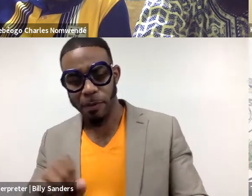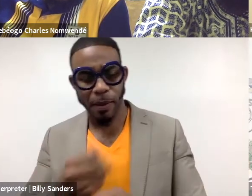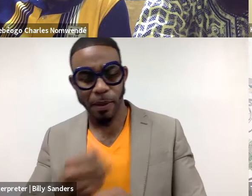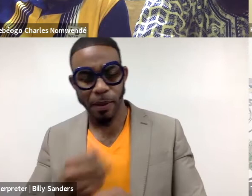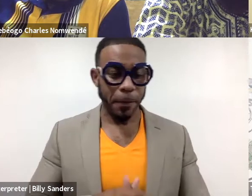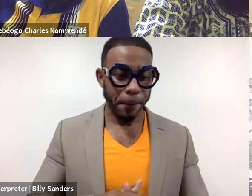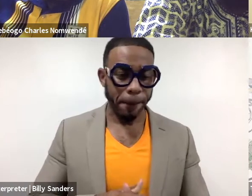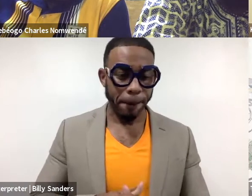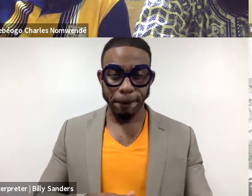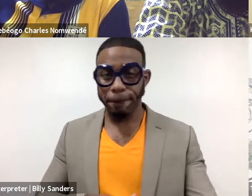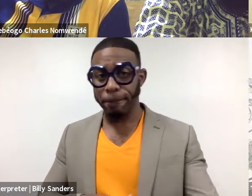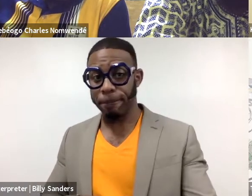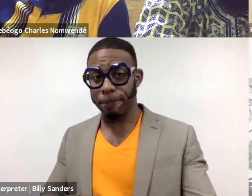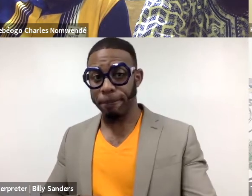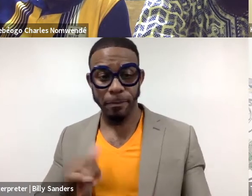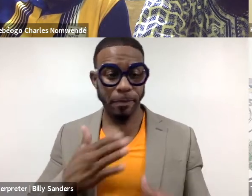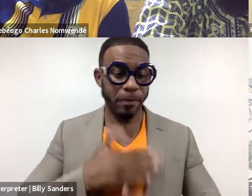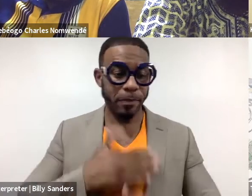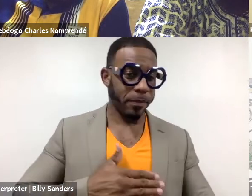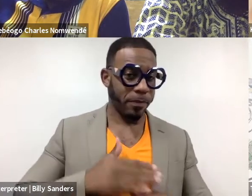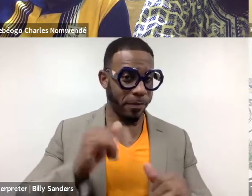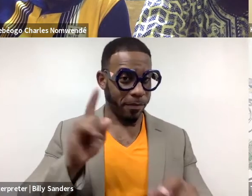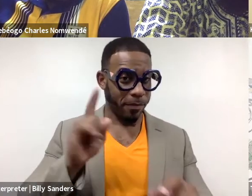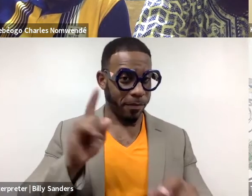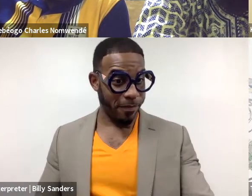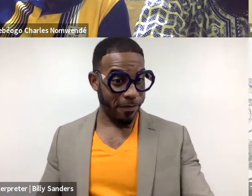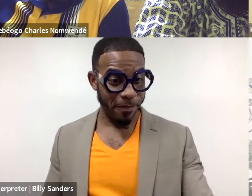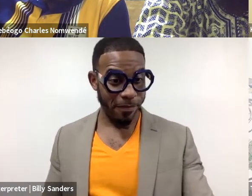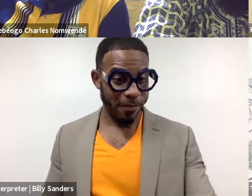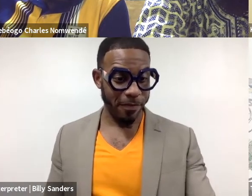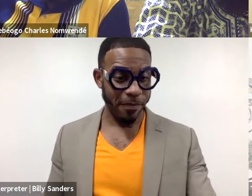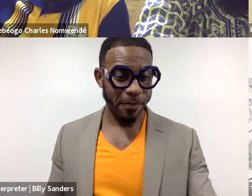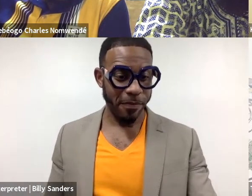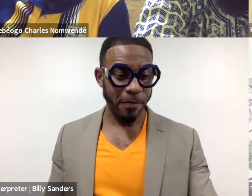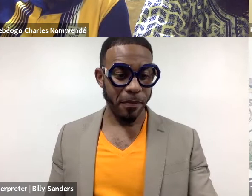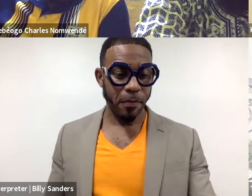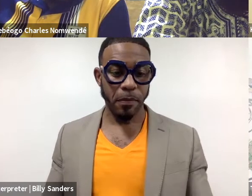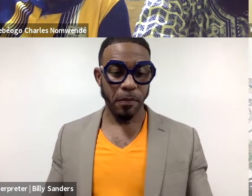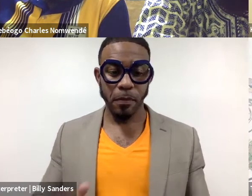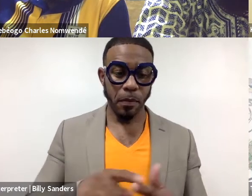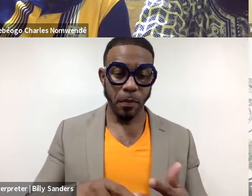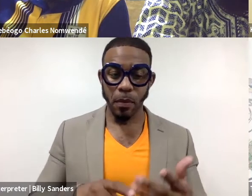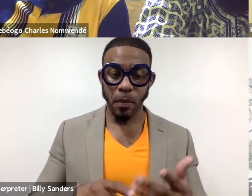but let's just appreciate that it's good first. (chuckles) Karishma, do you have any specific example of your project